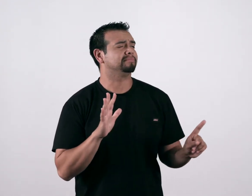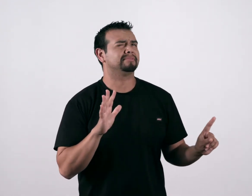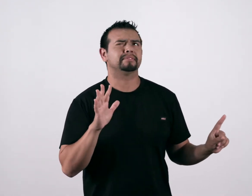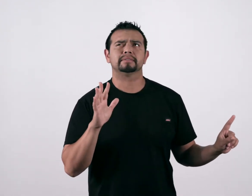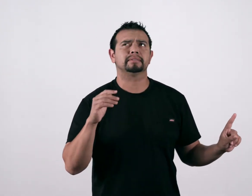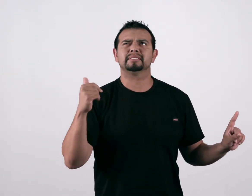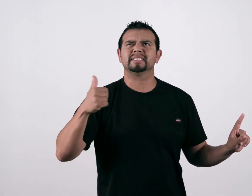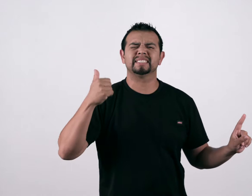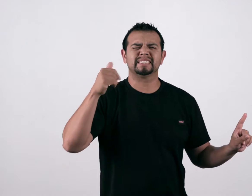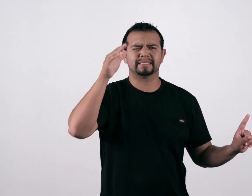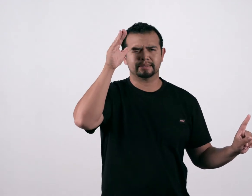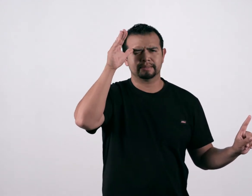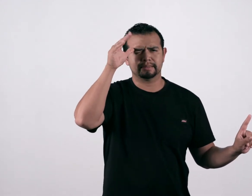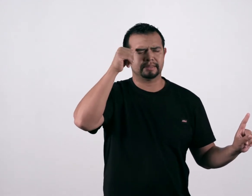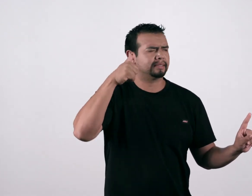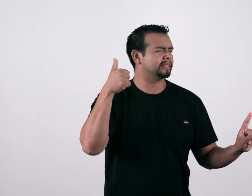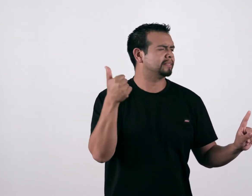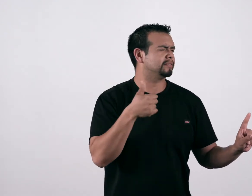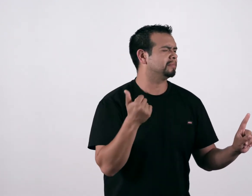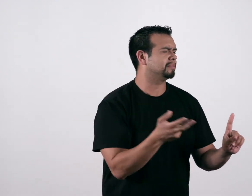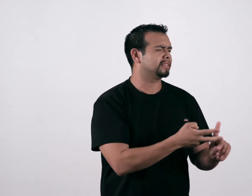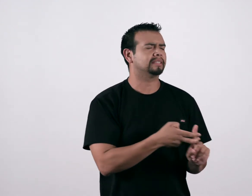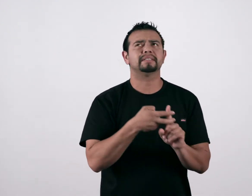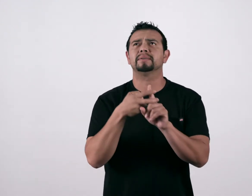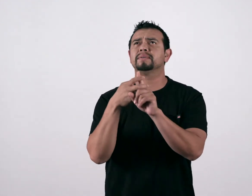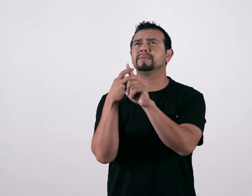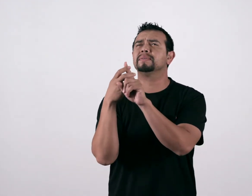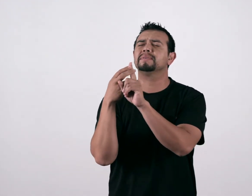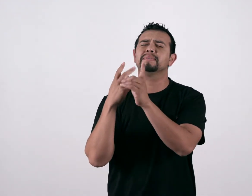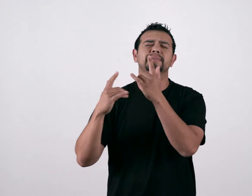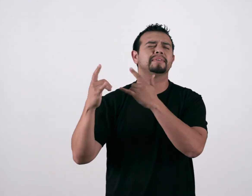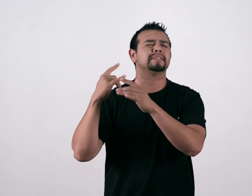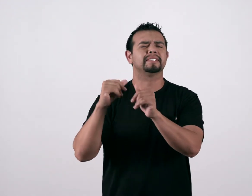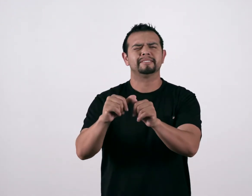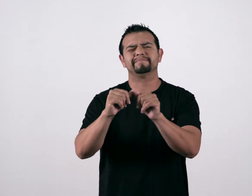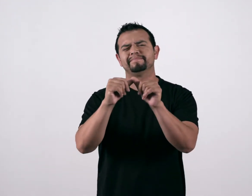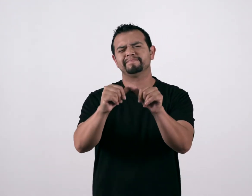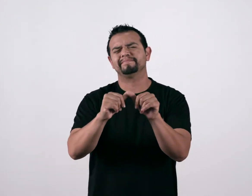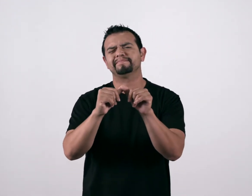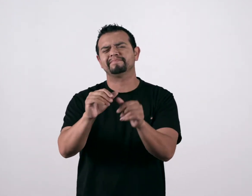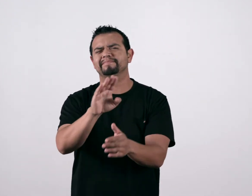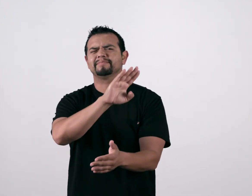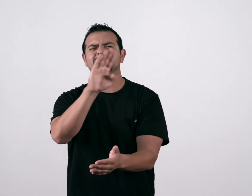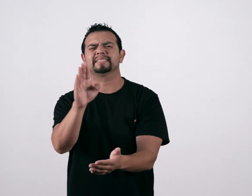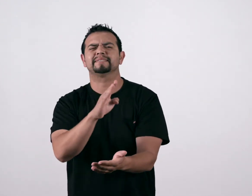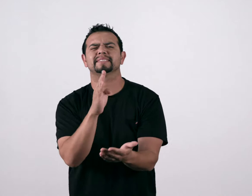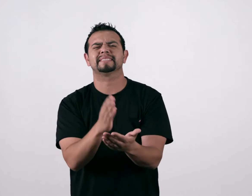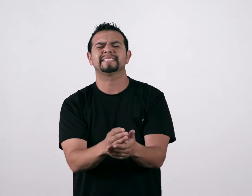Your love will never stop chasing after me Your love will never stop Never stop, never stop